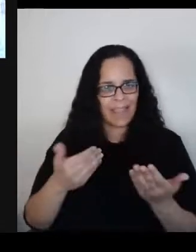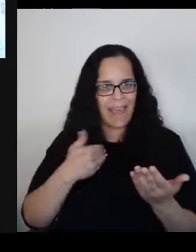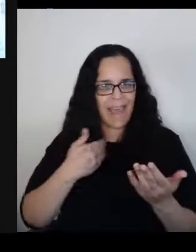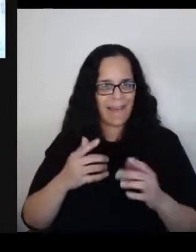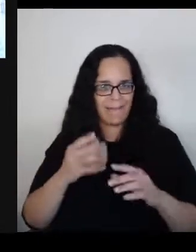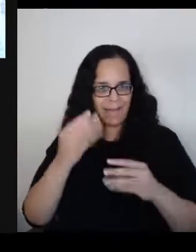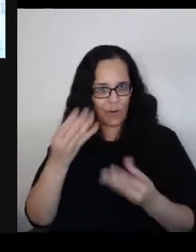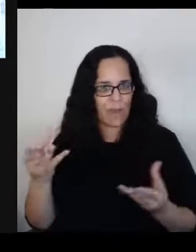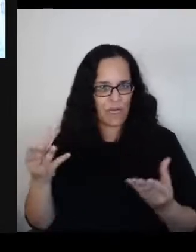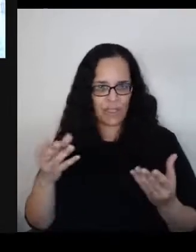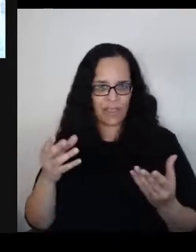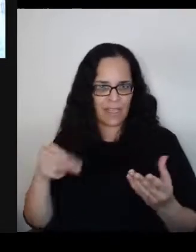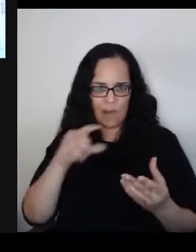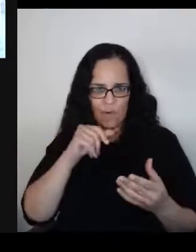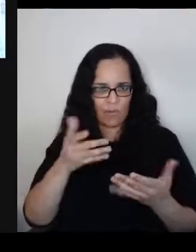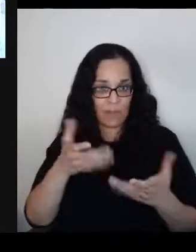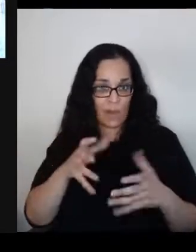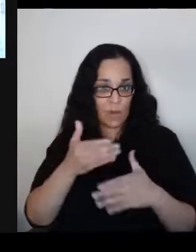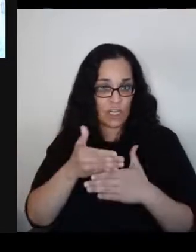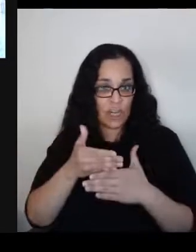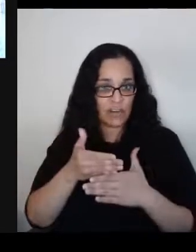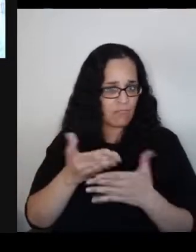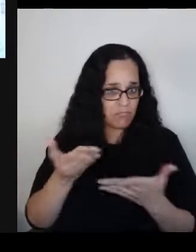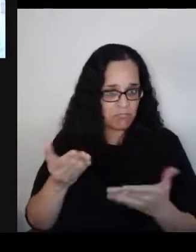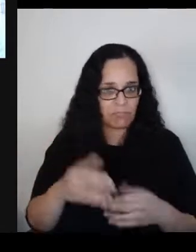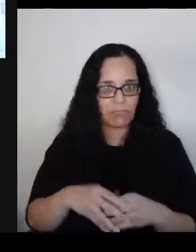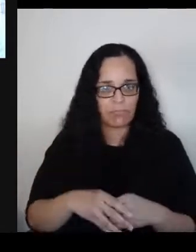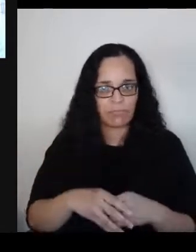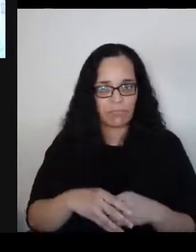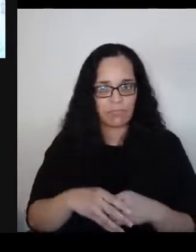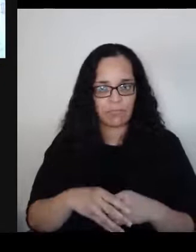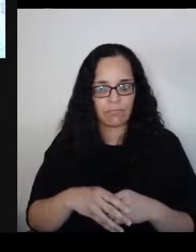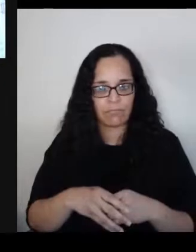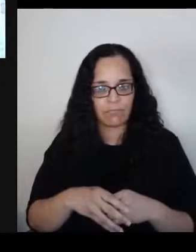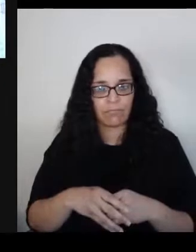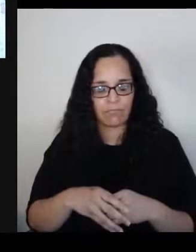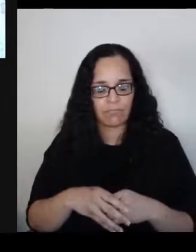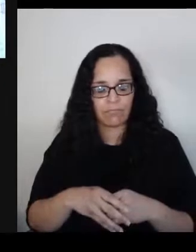how do you hope or wish that the Shoah were discussed today?